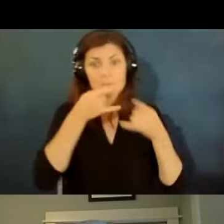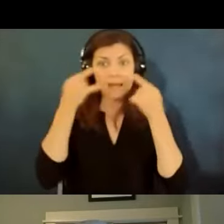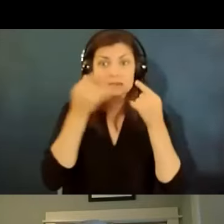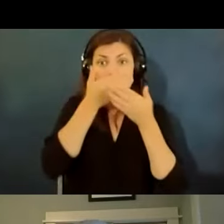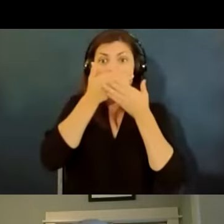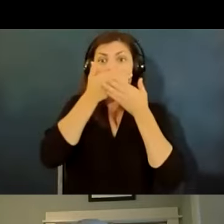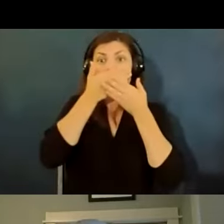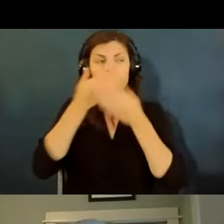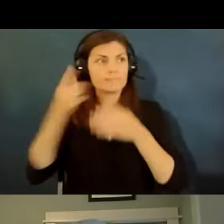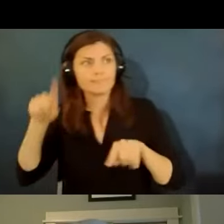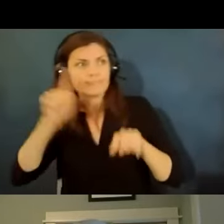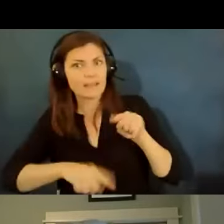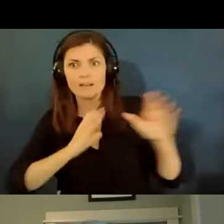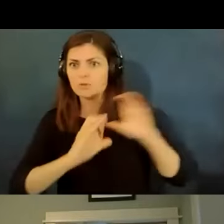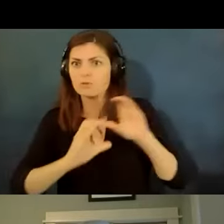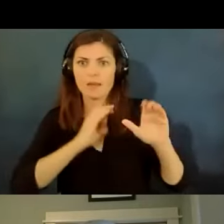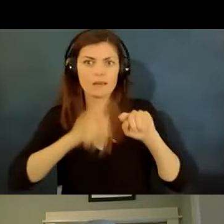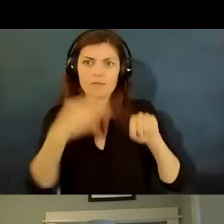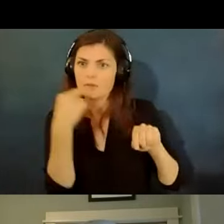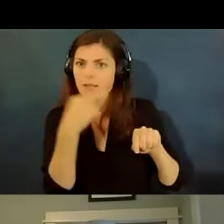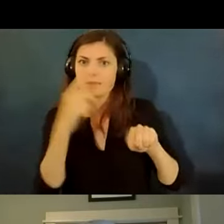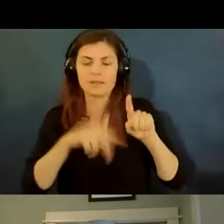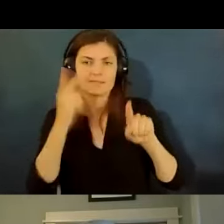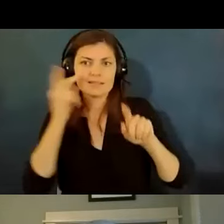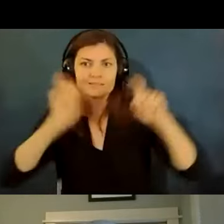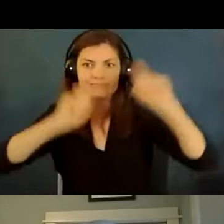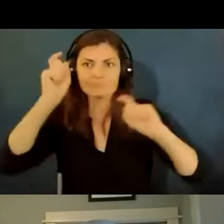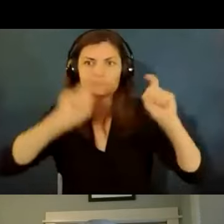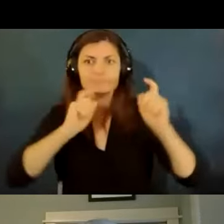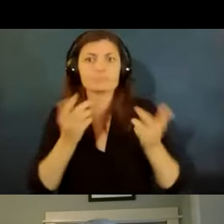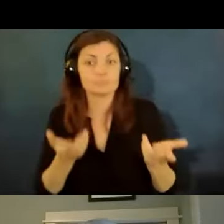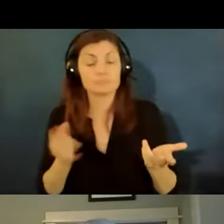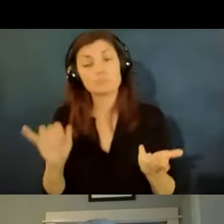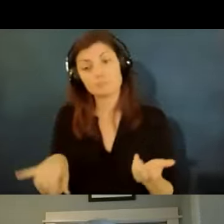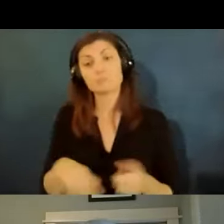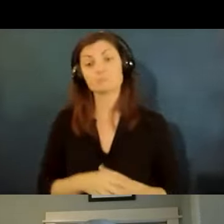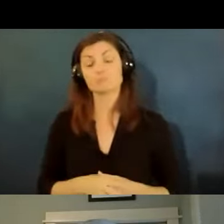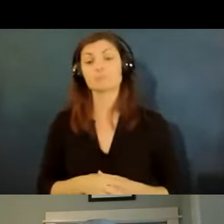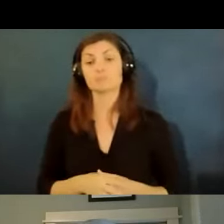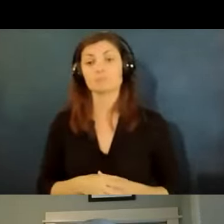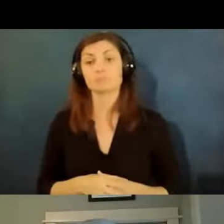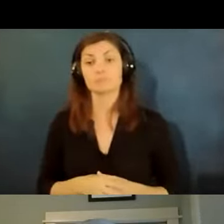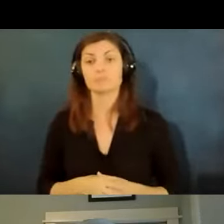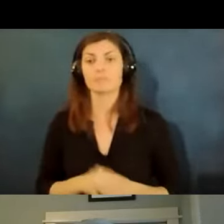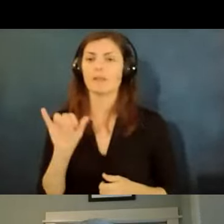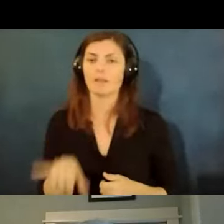prevents them from communicating in the way they normally do so so what this probably means